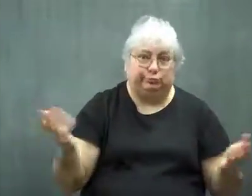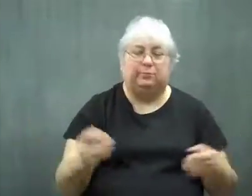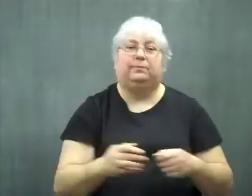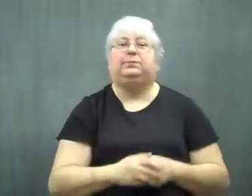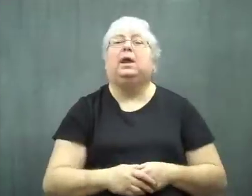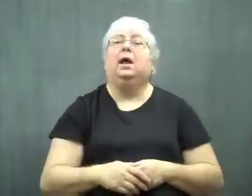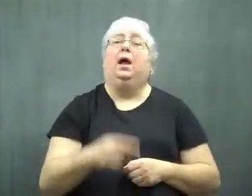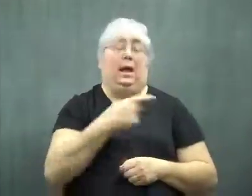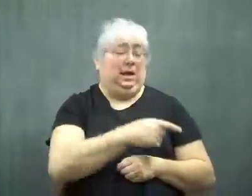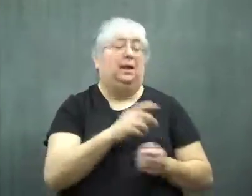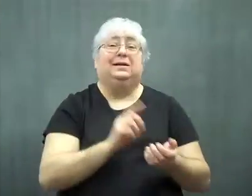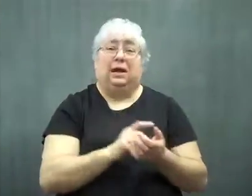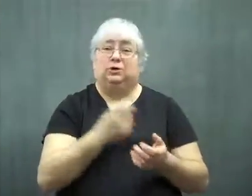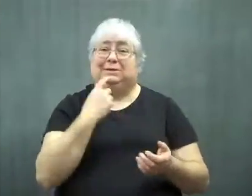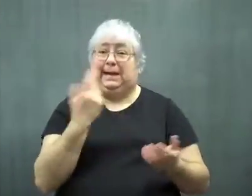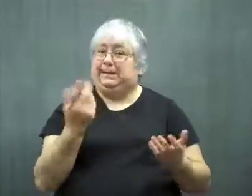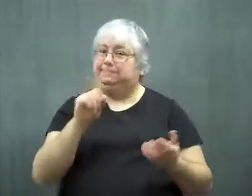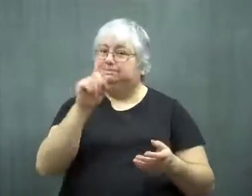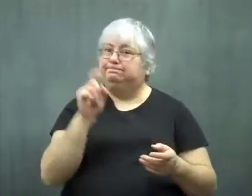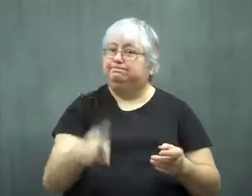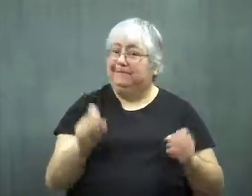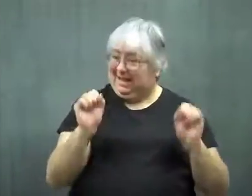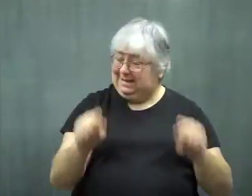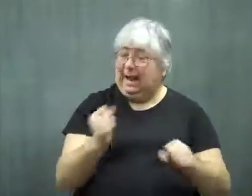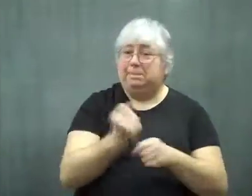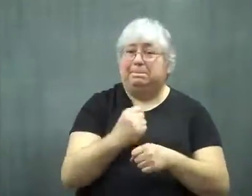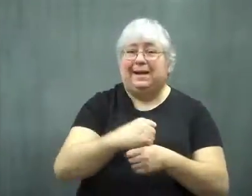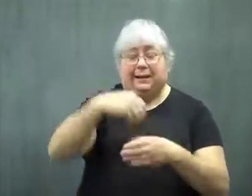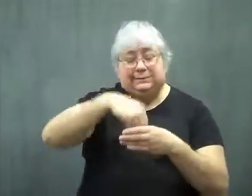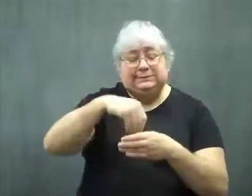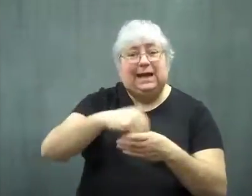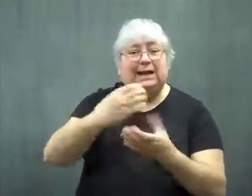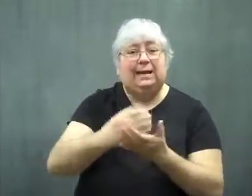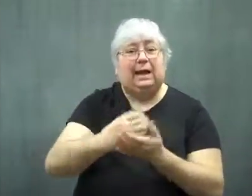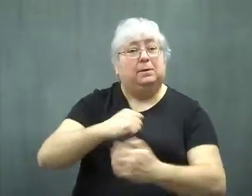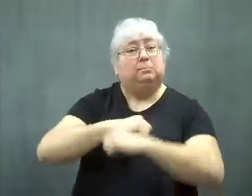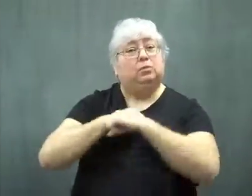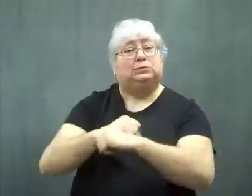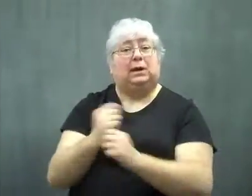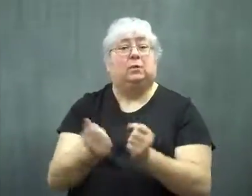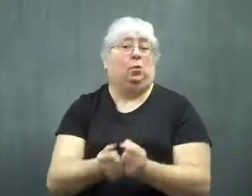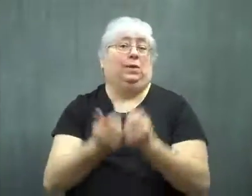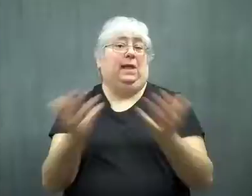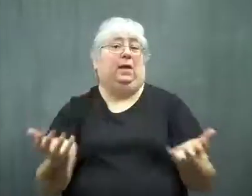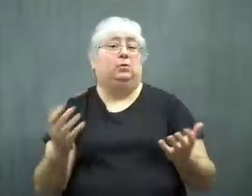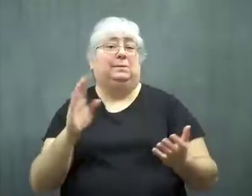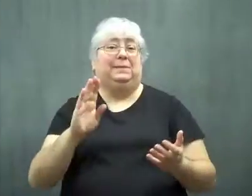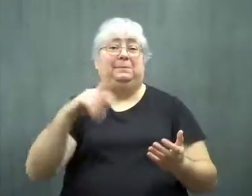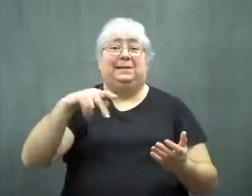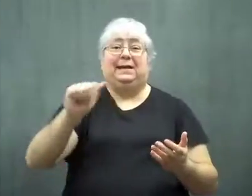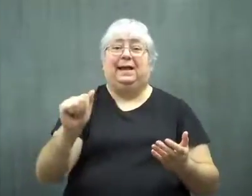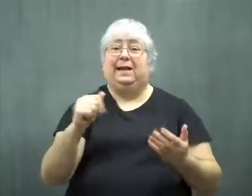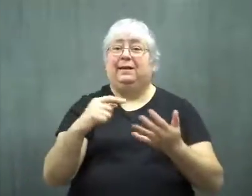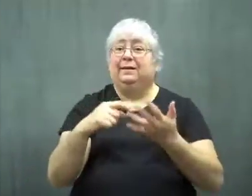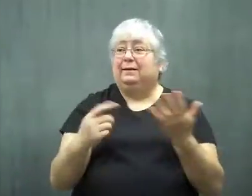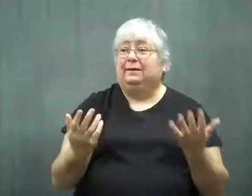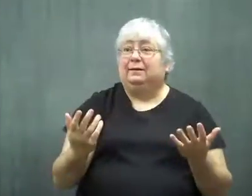Dr. Michels questioned if the lining in cans could be made without BPA.